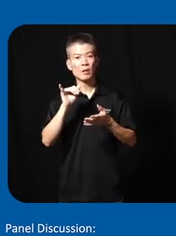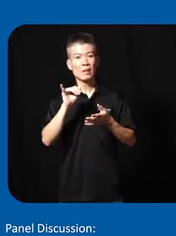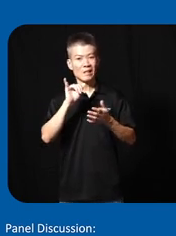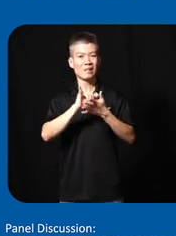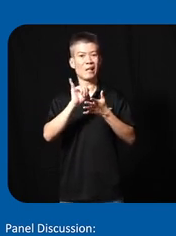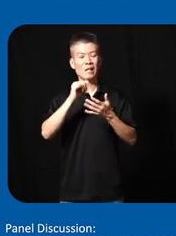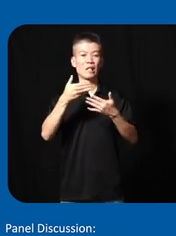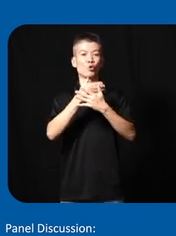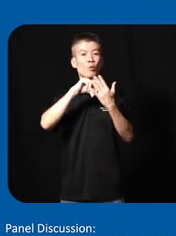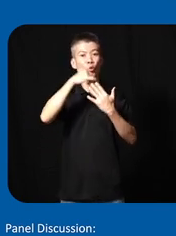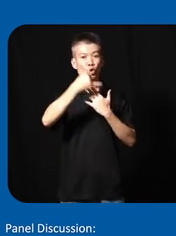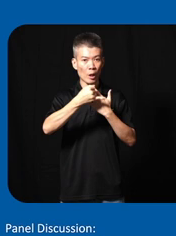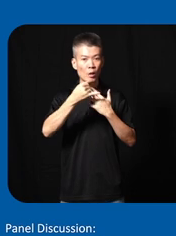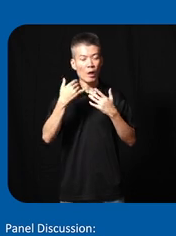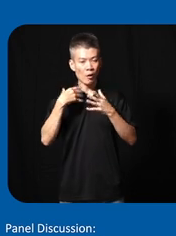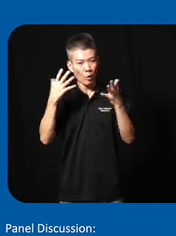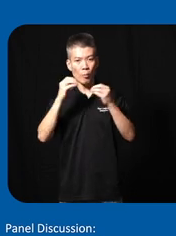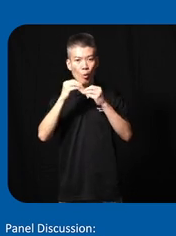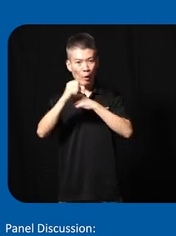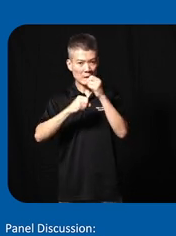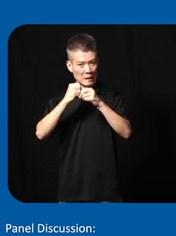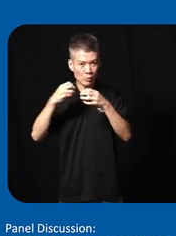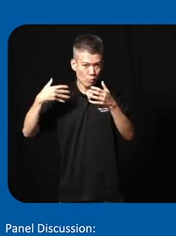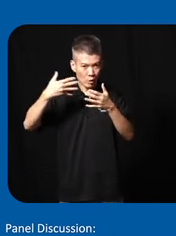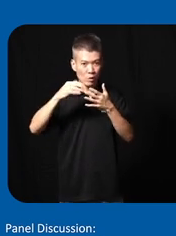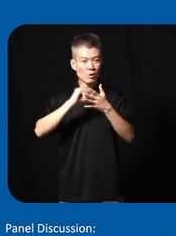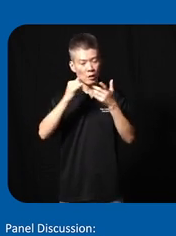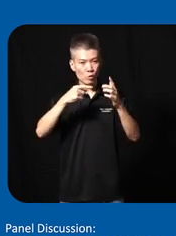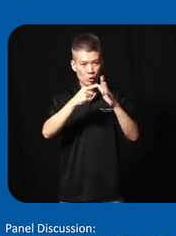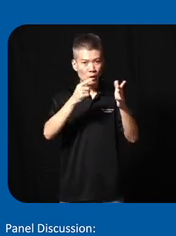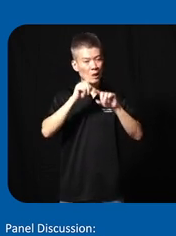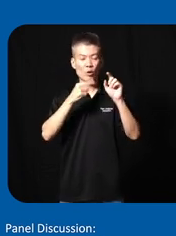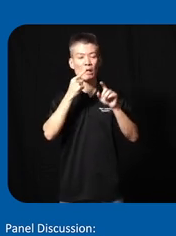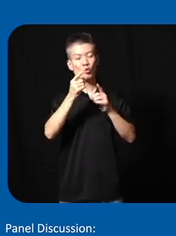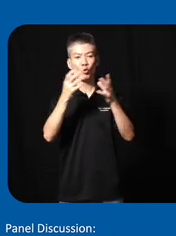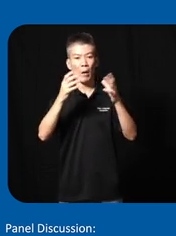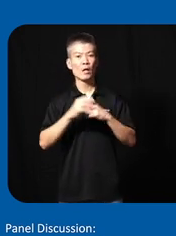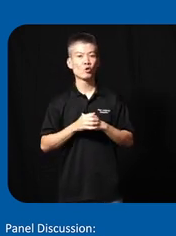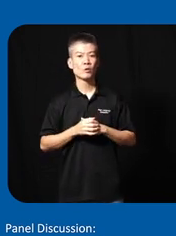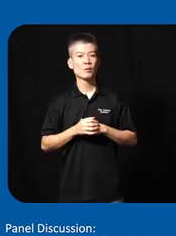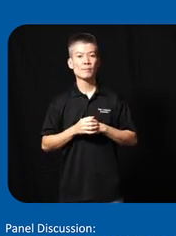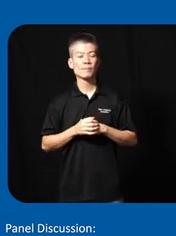this is a new project uh we got one more year to go so just a sleep review cannot tell you too much